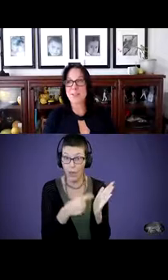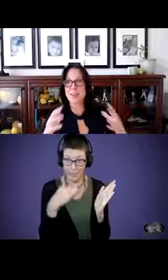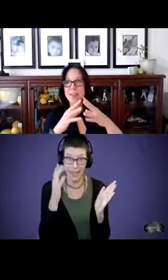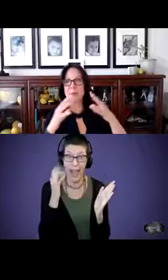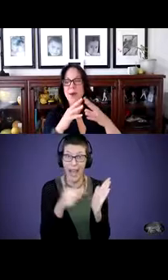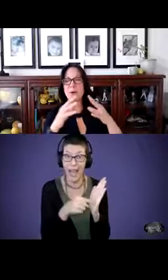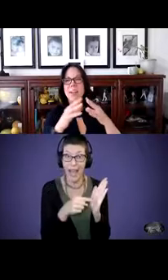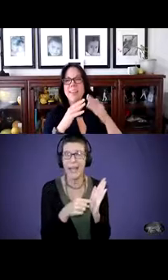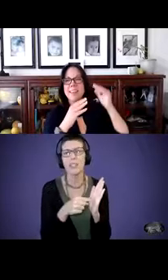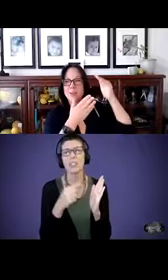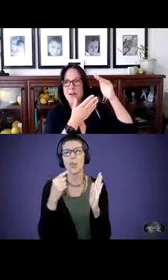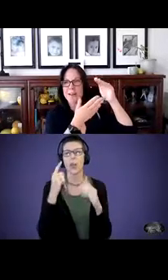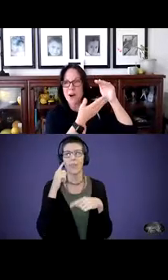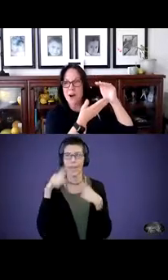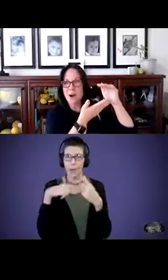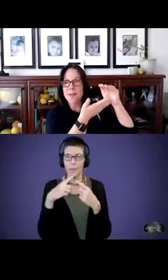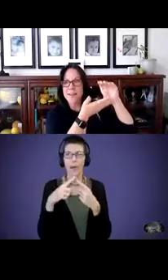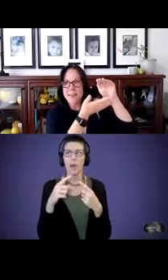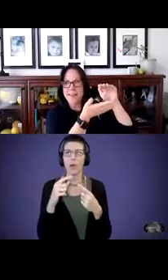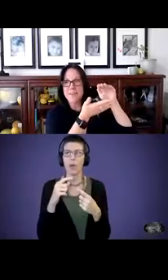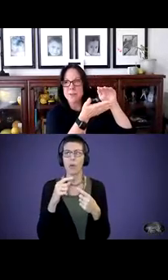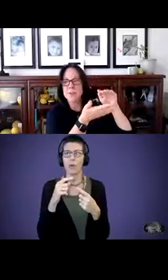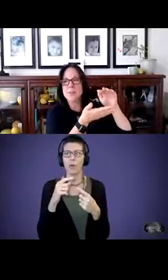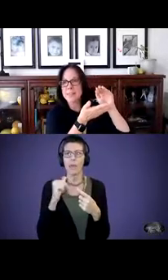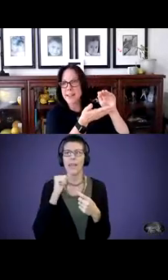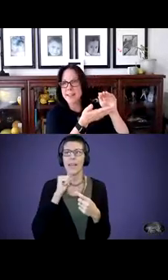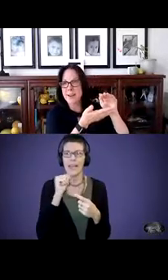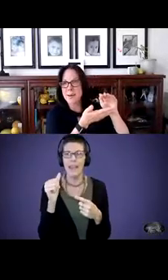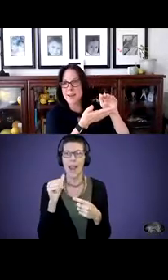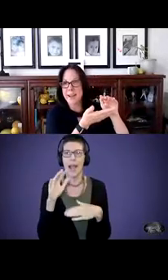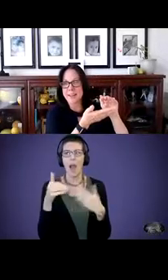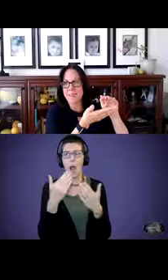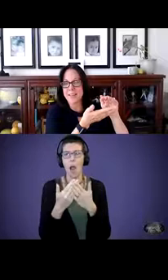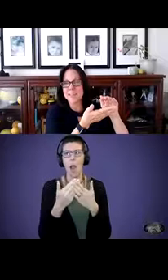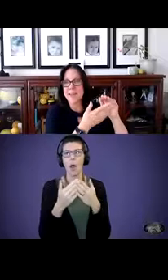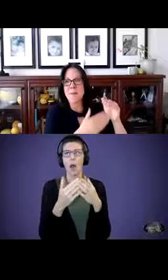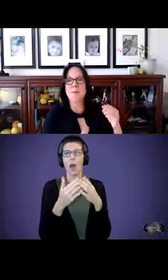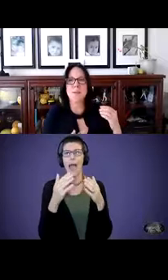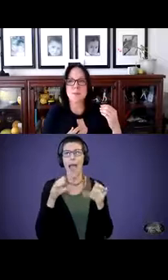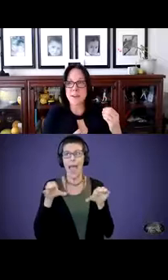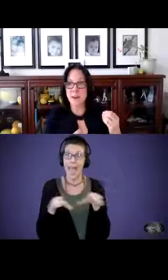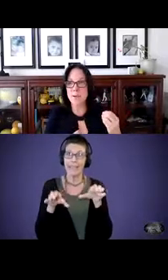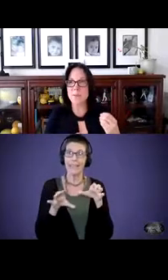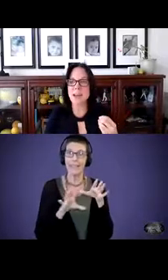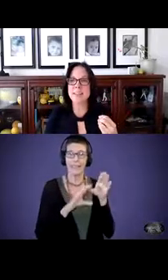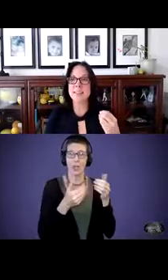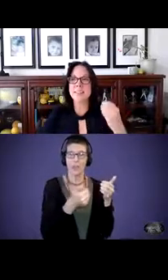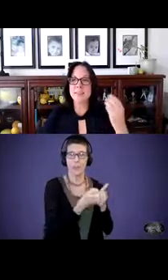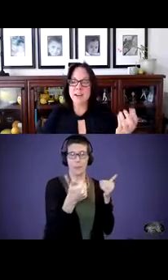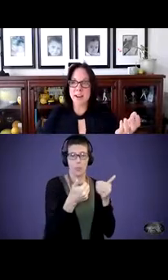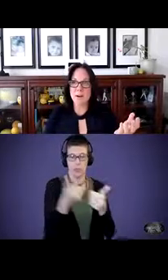thinking about these are not all individual siloed activities because we know that different areas